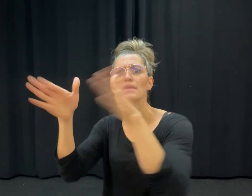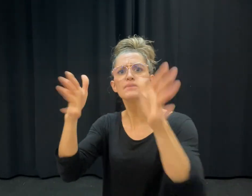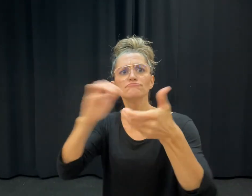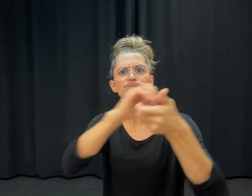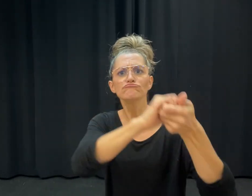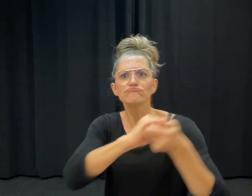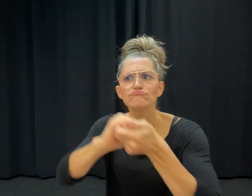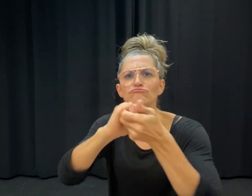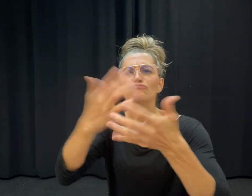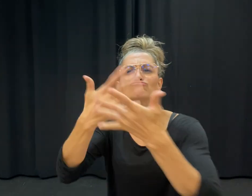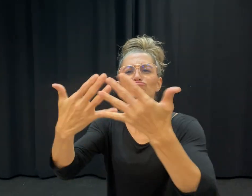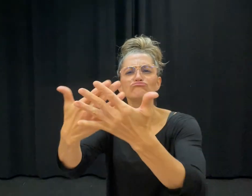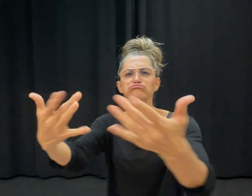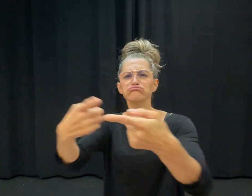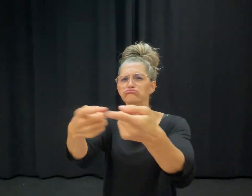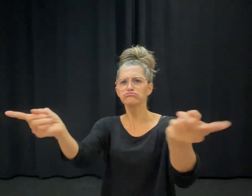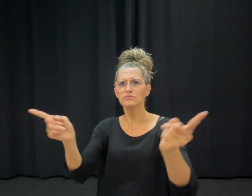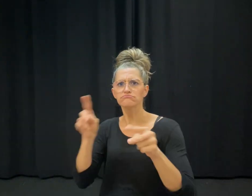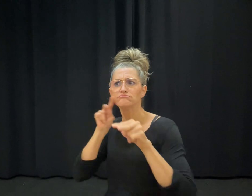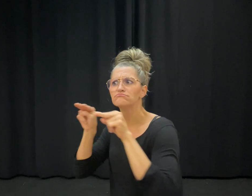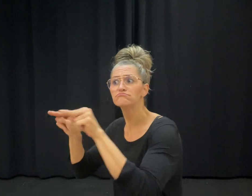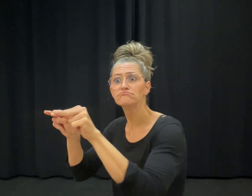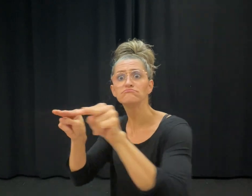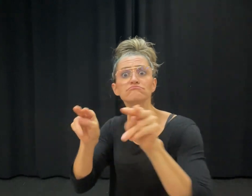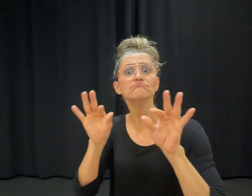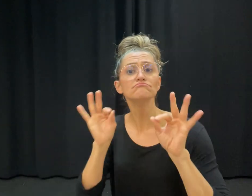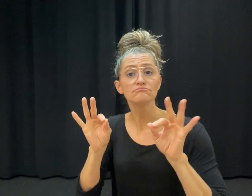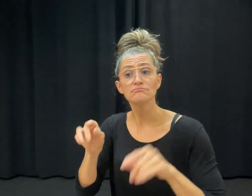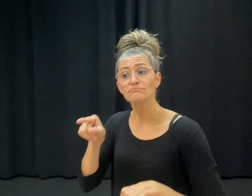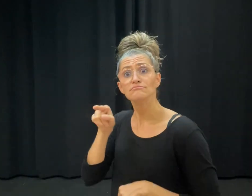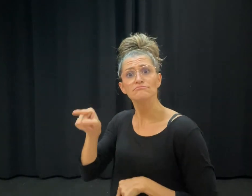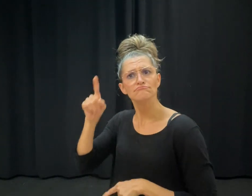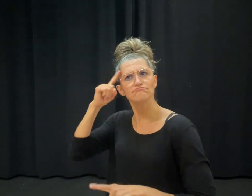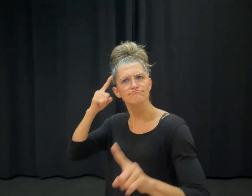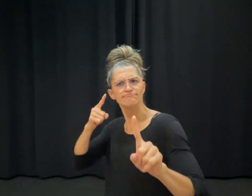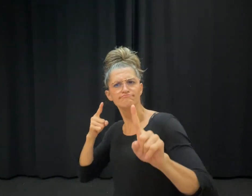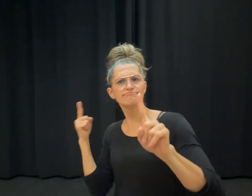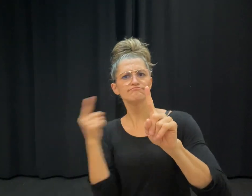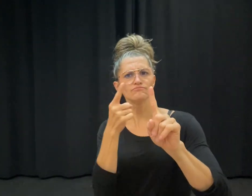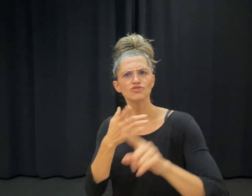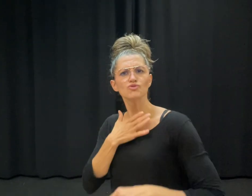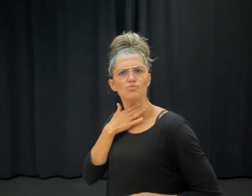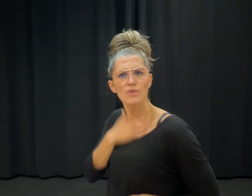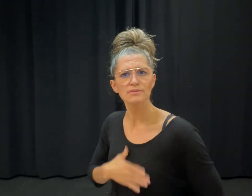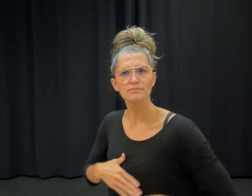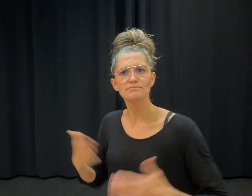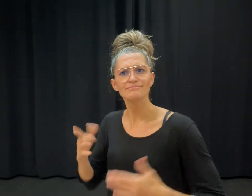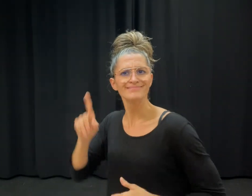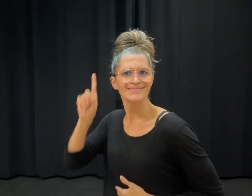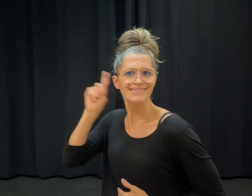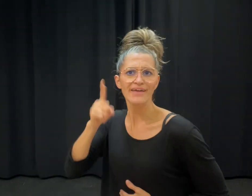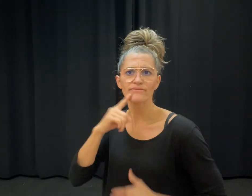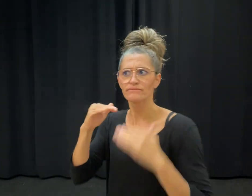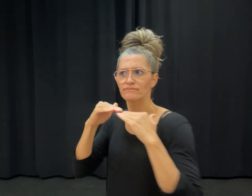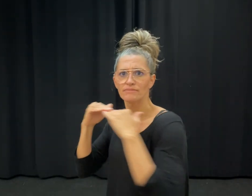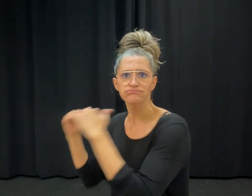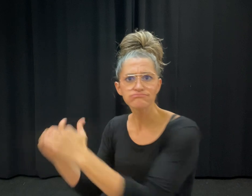bodies. The BDA's objectives are: Deaf Equality,